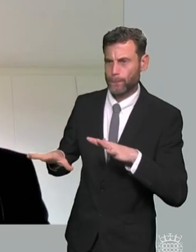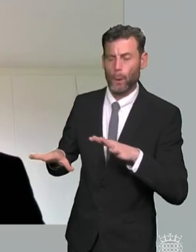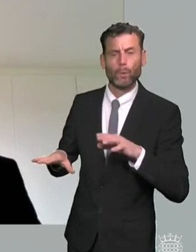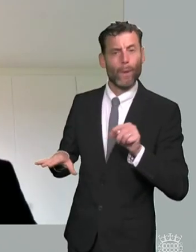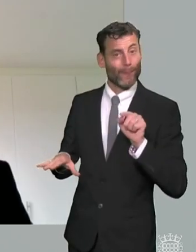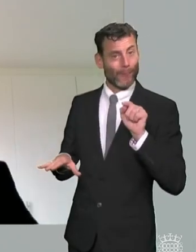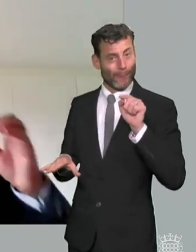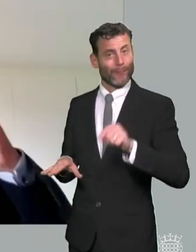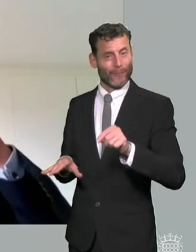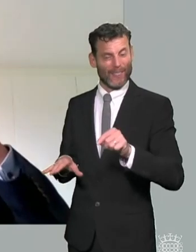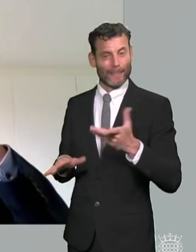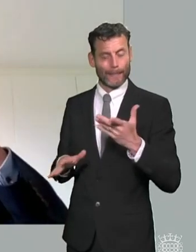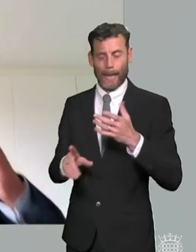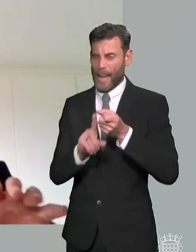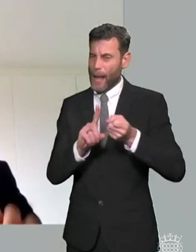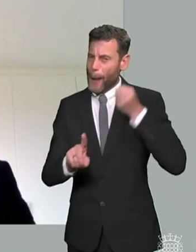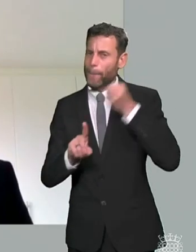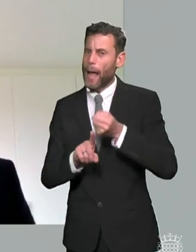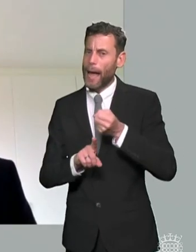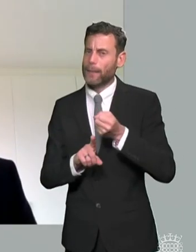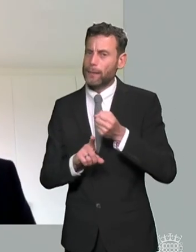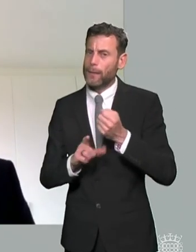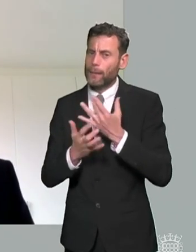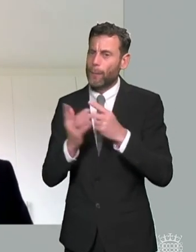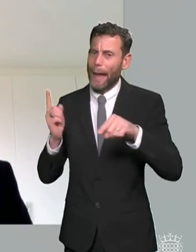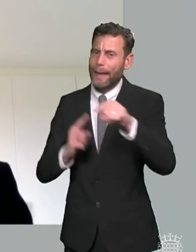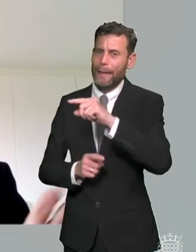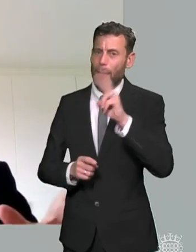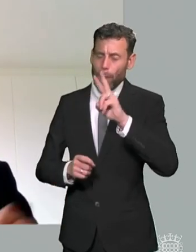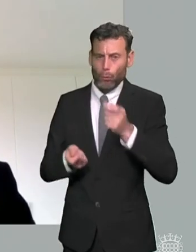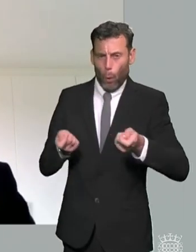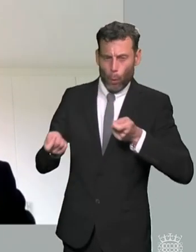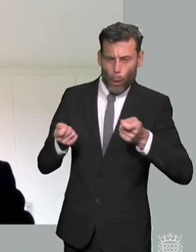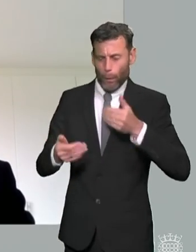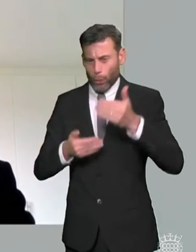um covert itself but i would absolutely yakka what um what my colleagues have said there which